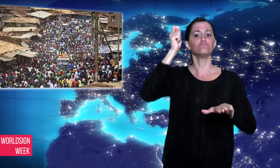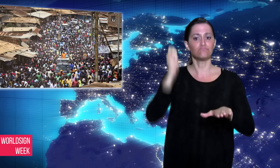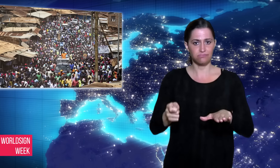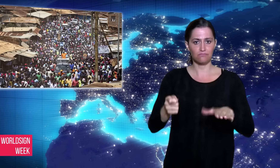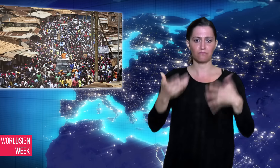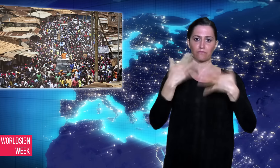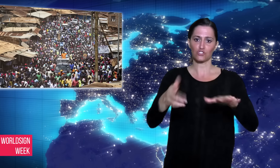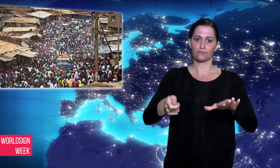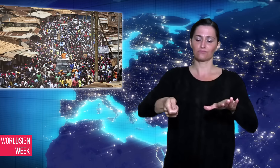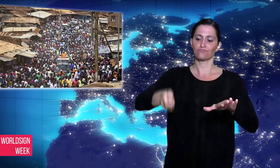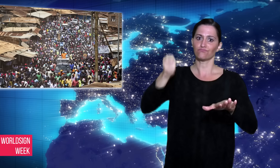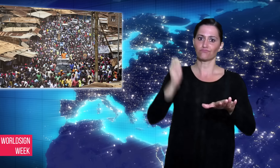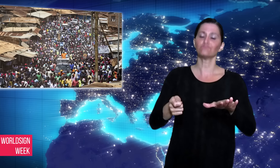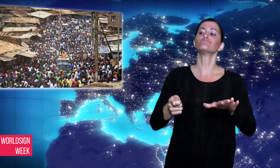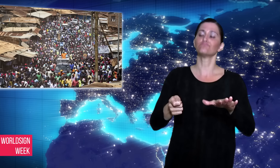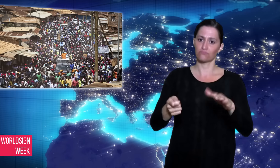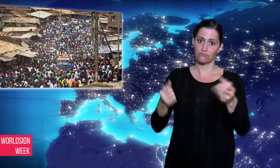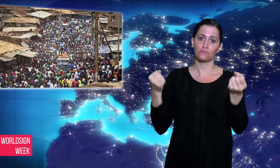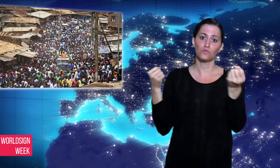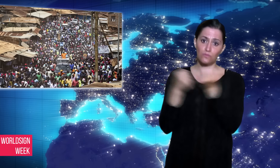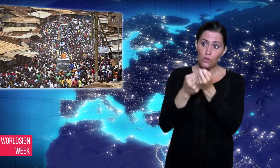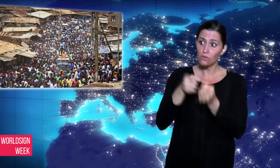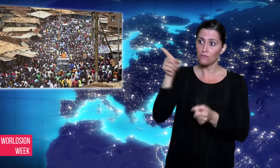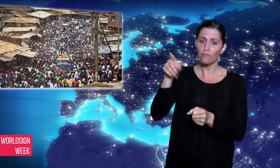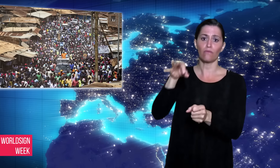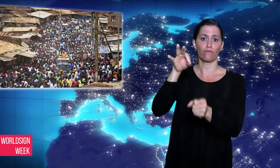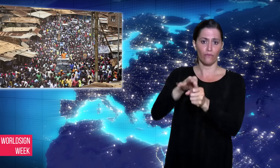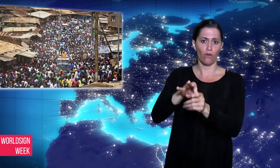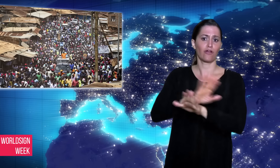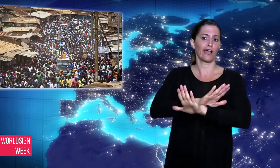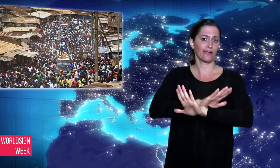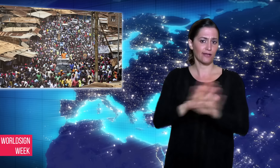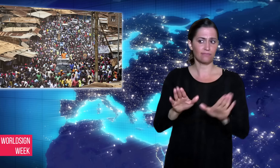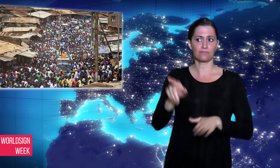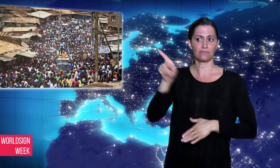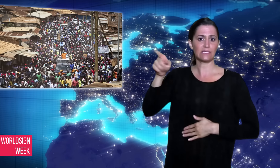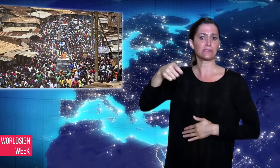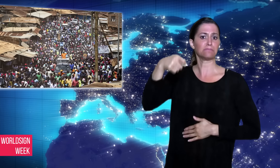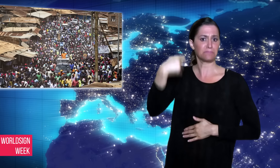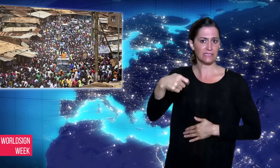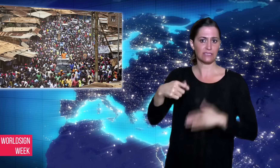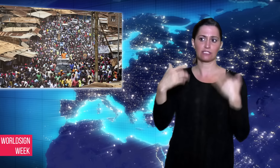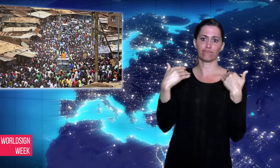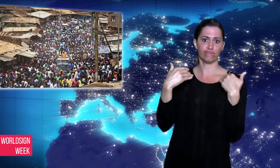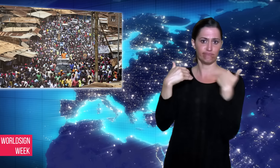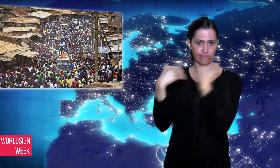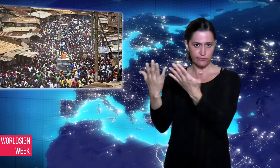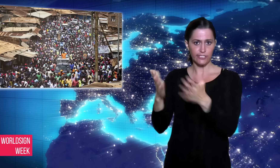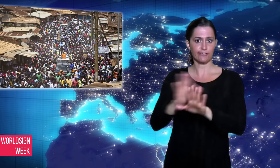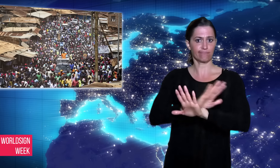ends the boycott of Kenyatta’s